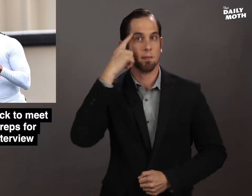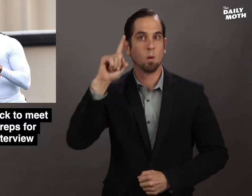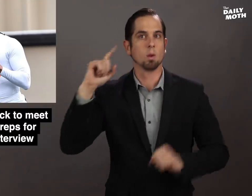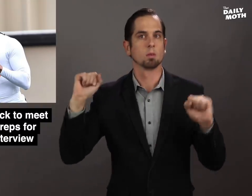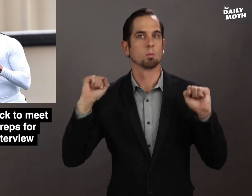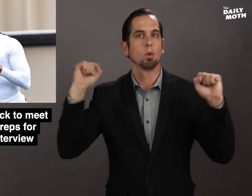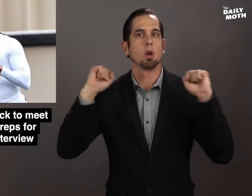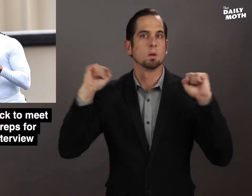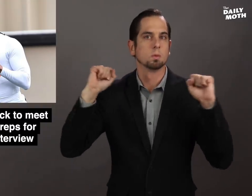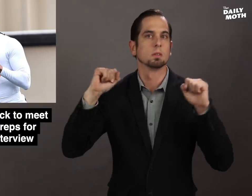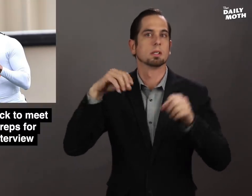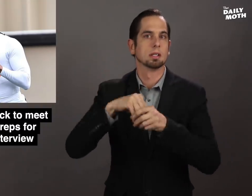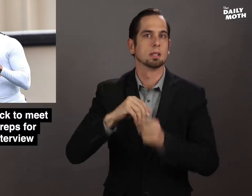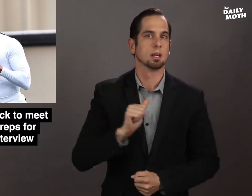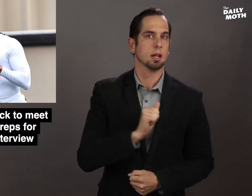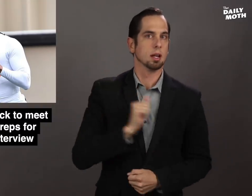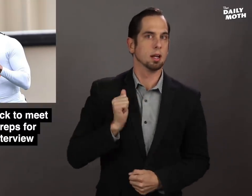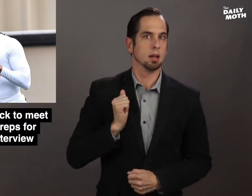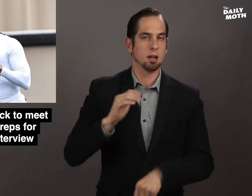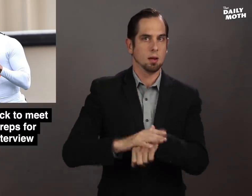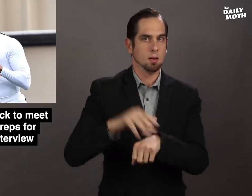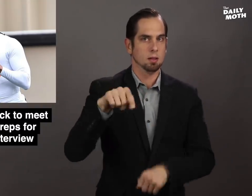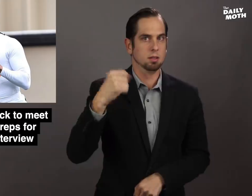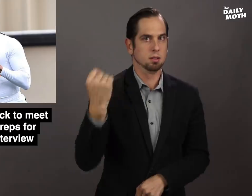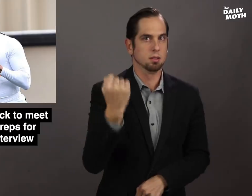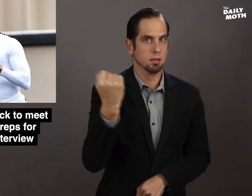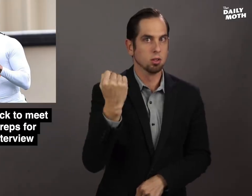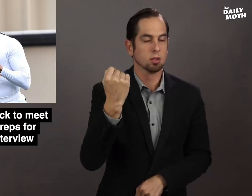a workout in Atlanta on Saturday.